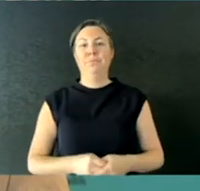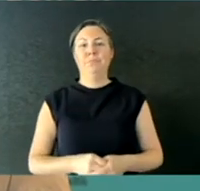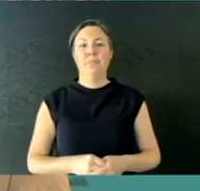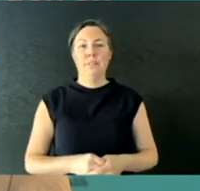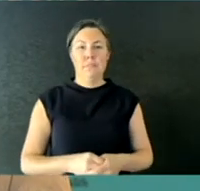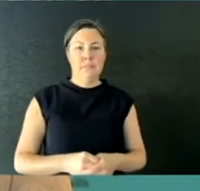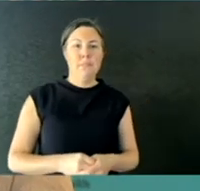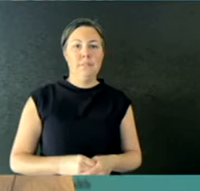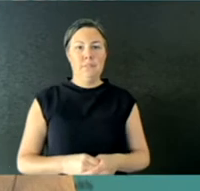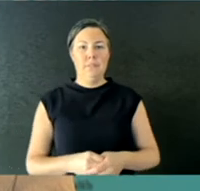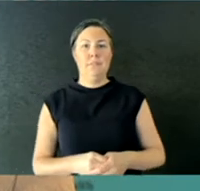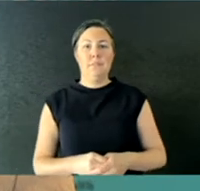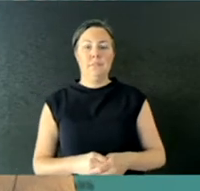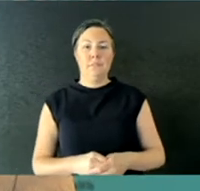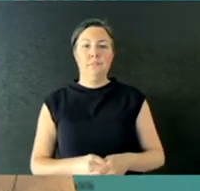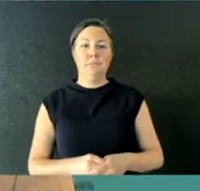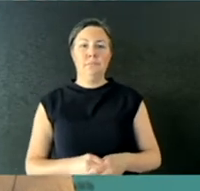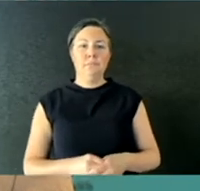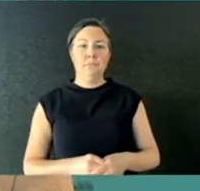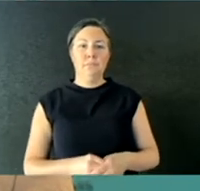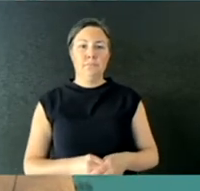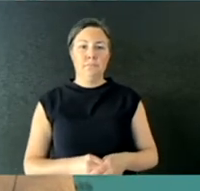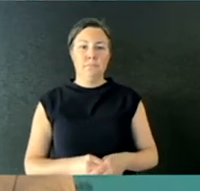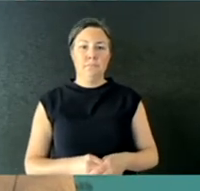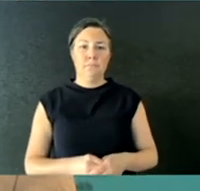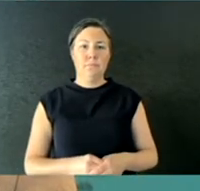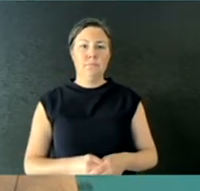Just wondering how concerned you are about the drop off in testing rates.